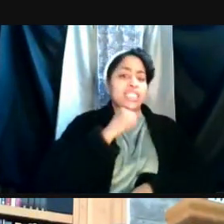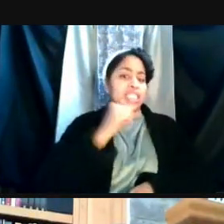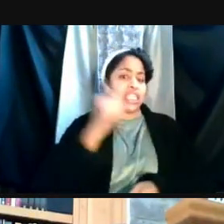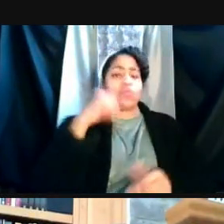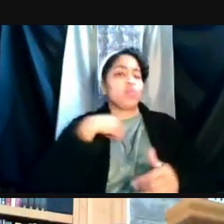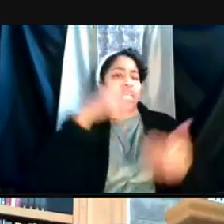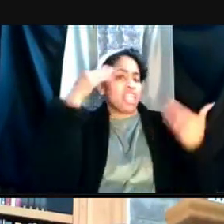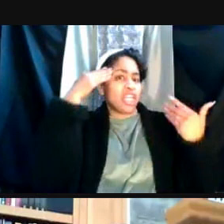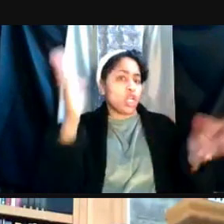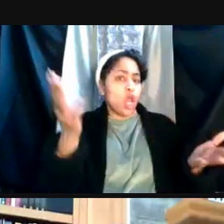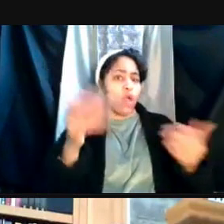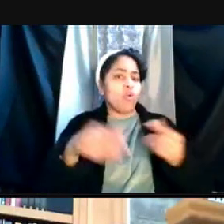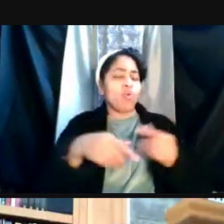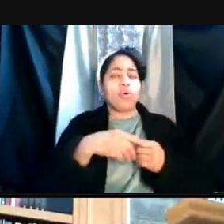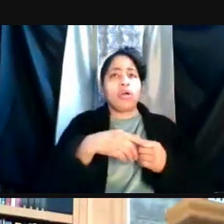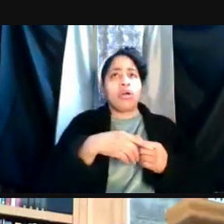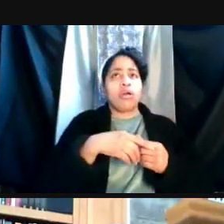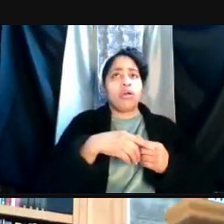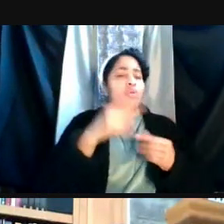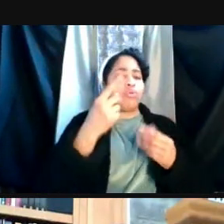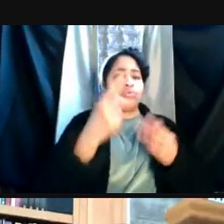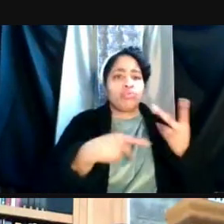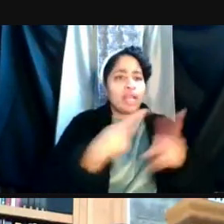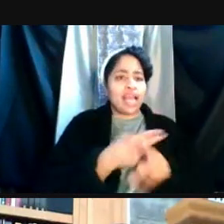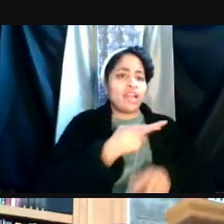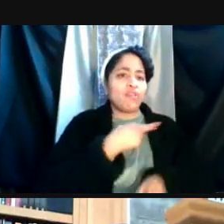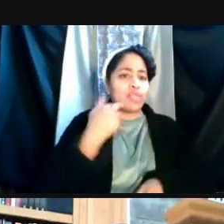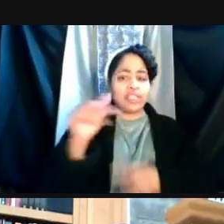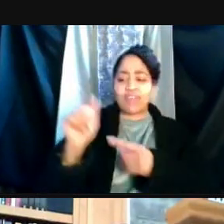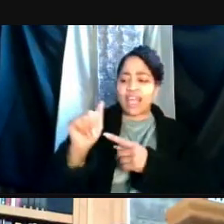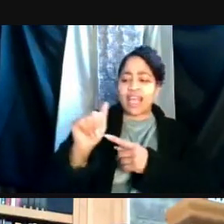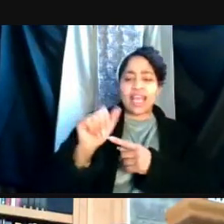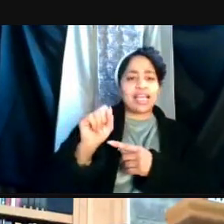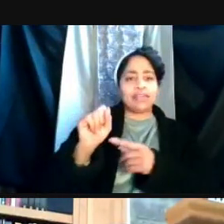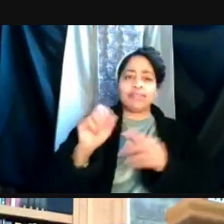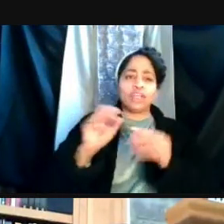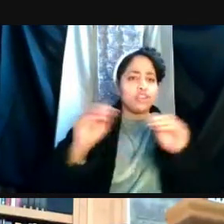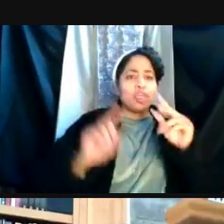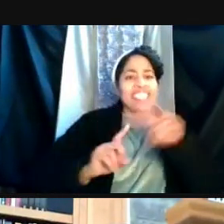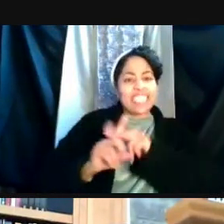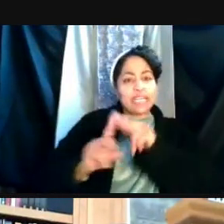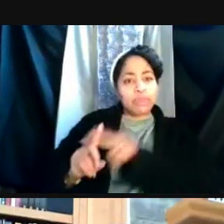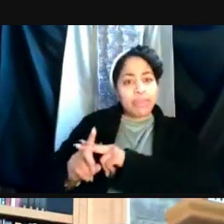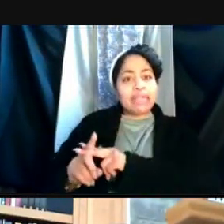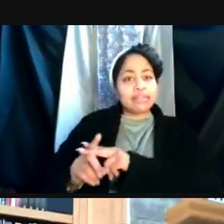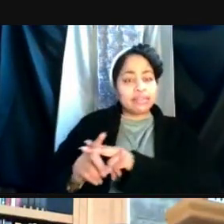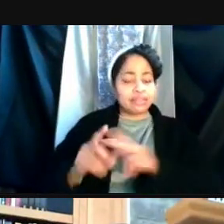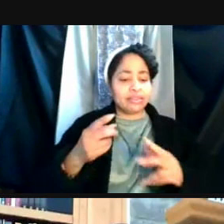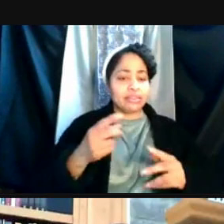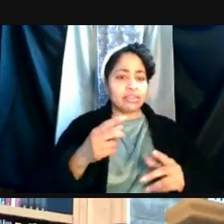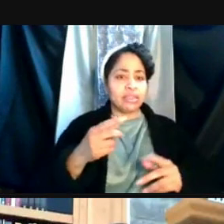about what the risk of asymptomatic transmission was after vaccination, that the CDC was recommending